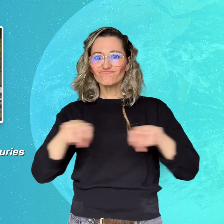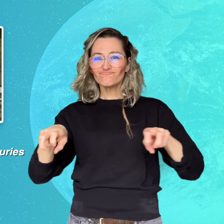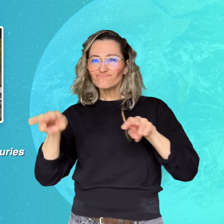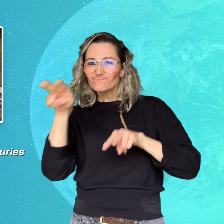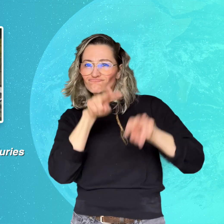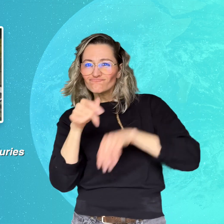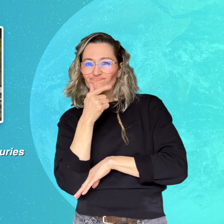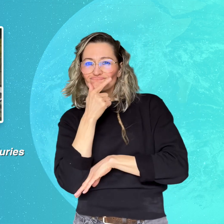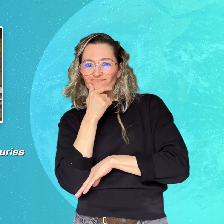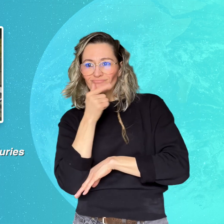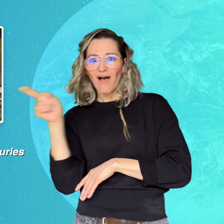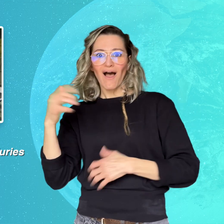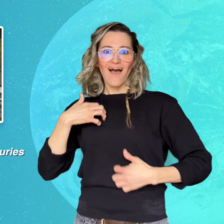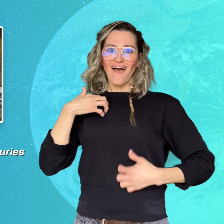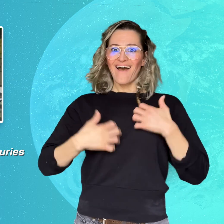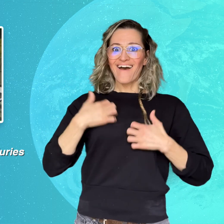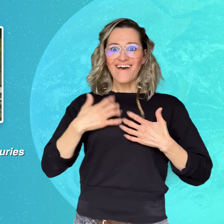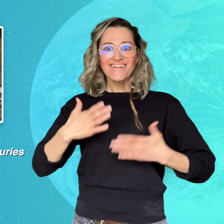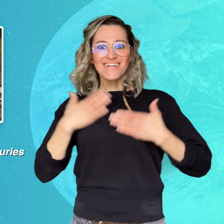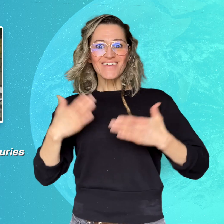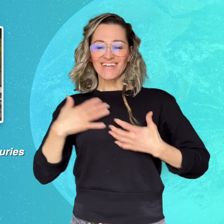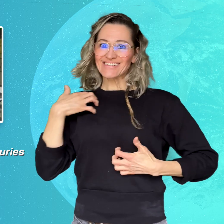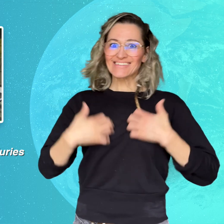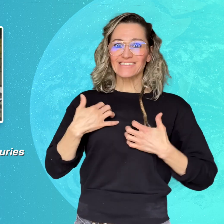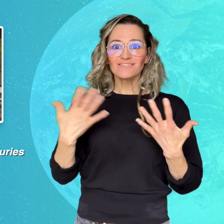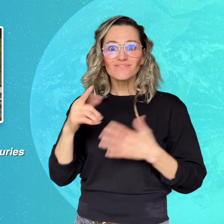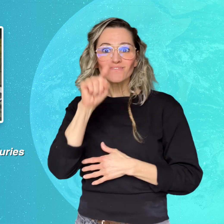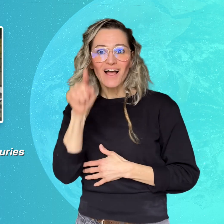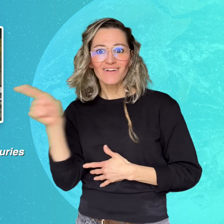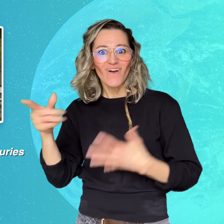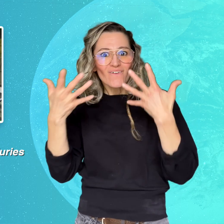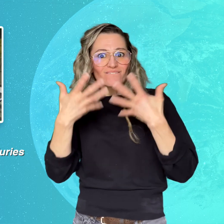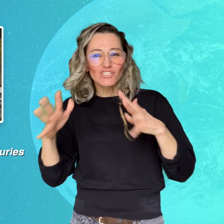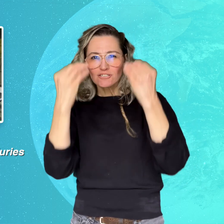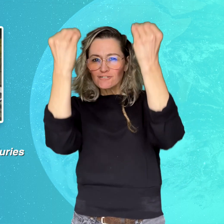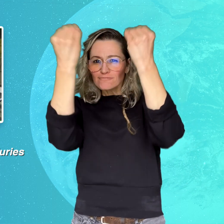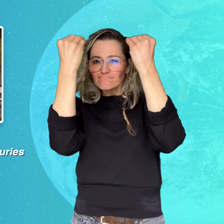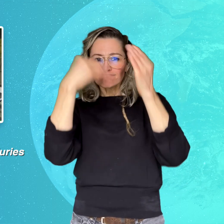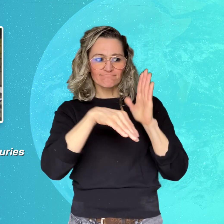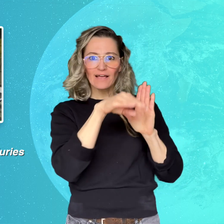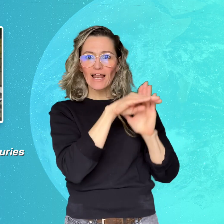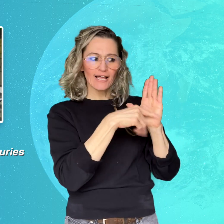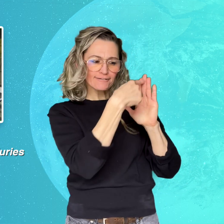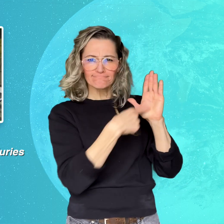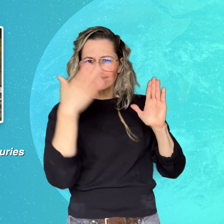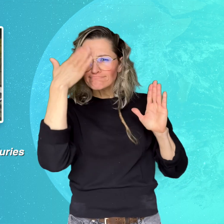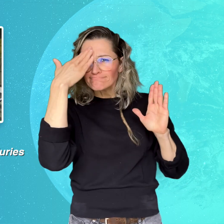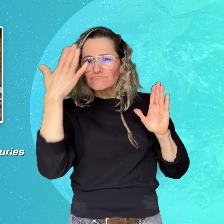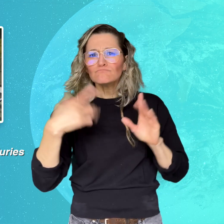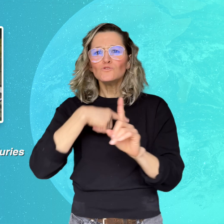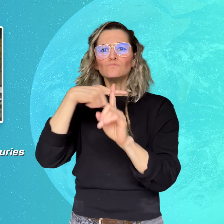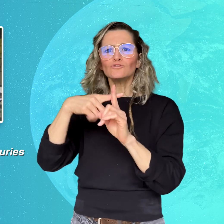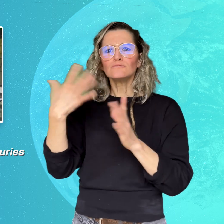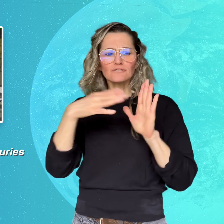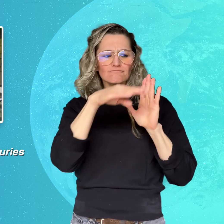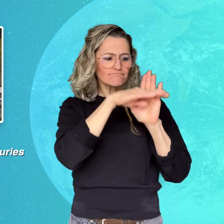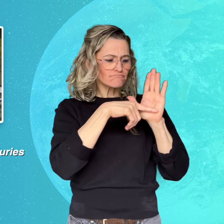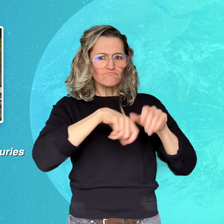because he has a legal background and qualifications in criminology.